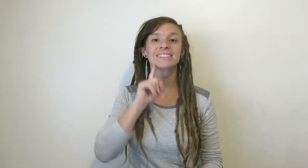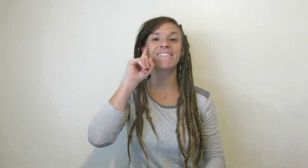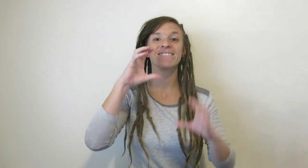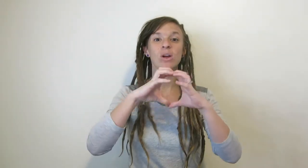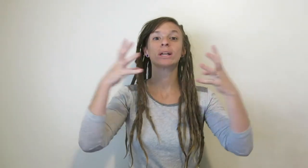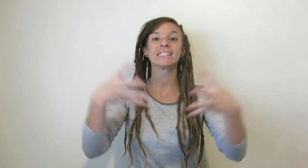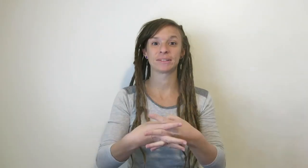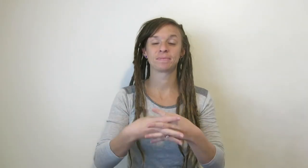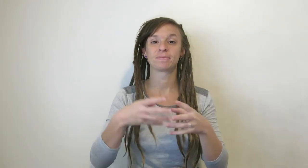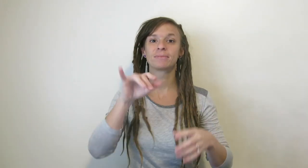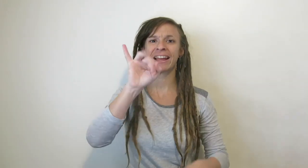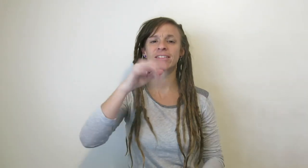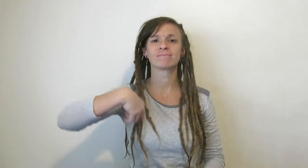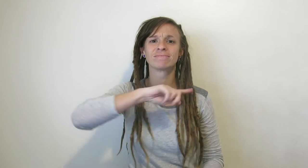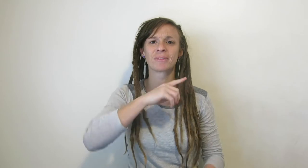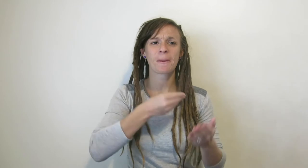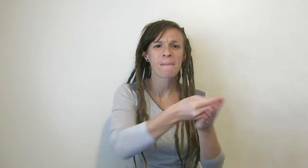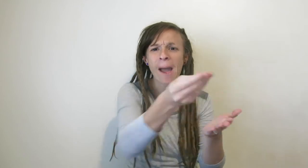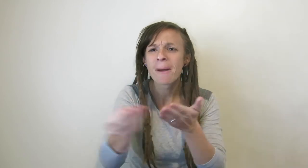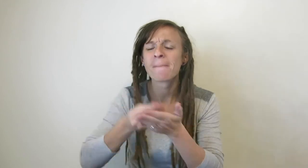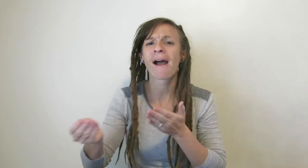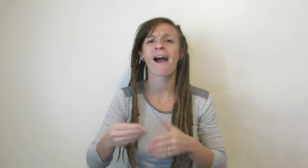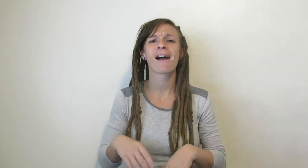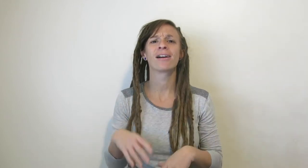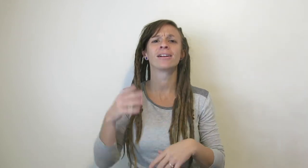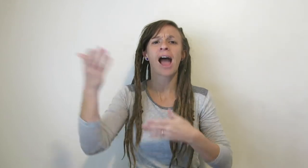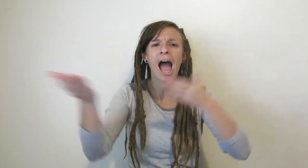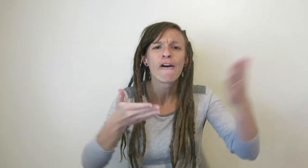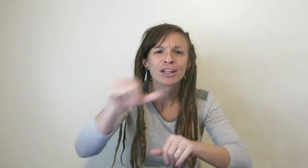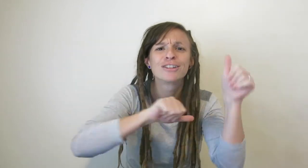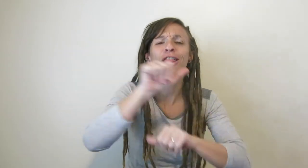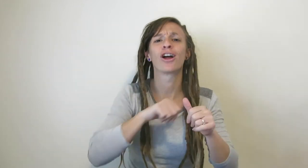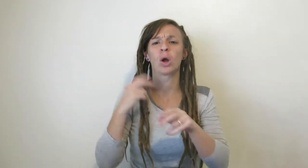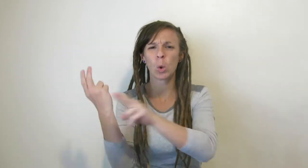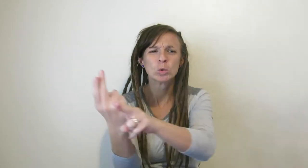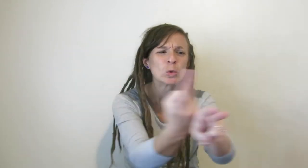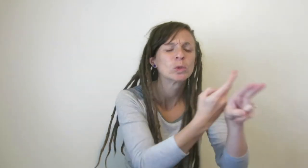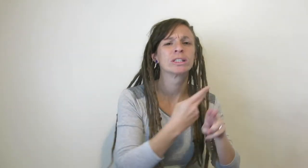If we invest in Deaf Ecosystem by buying from each other, hiring each other, using each other,